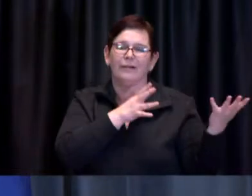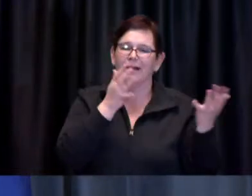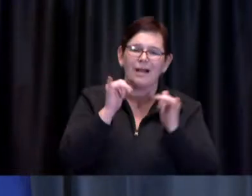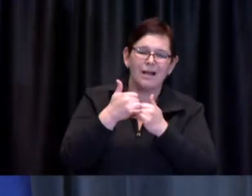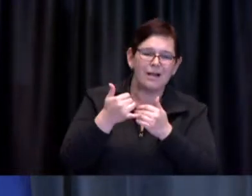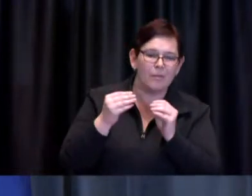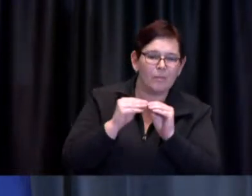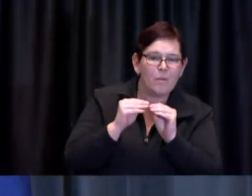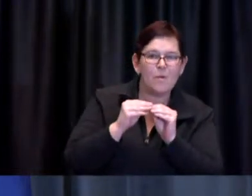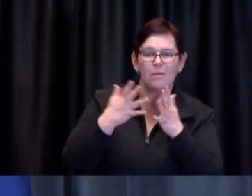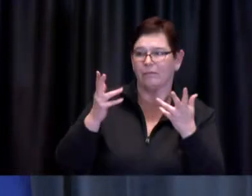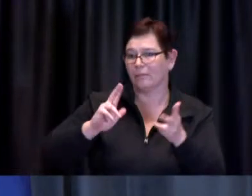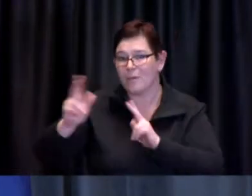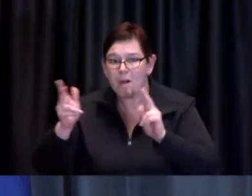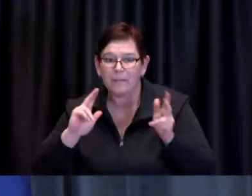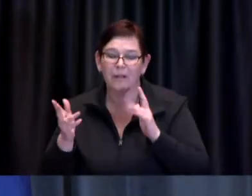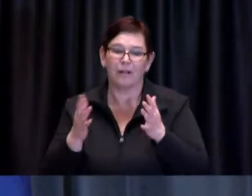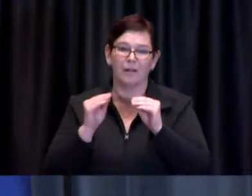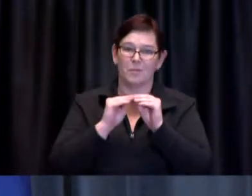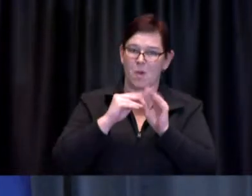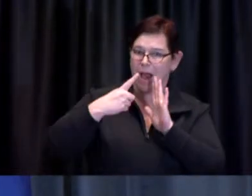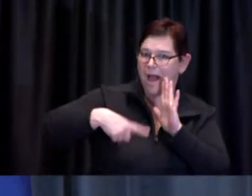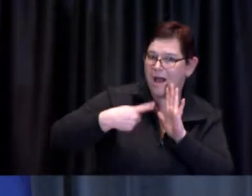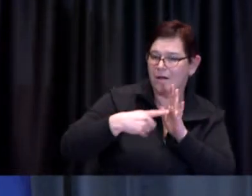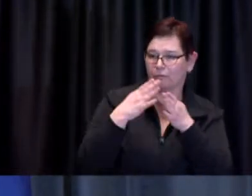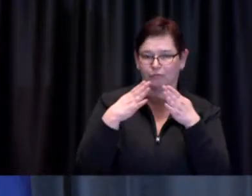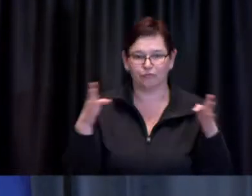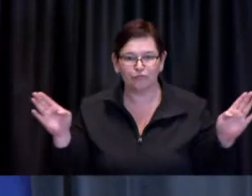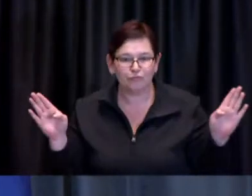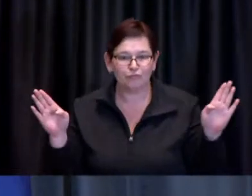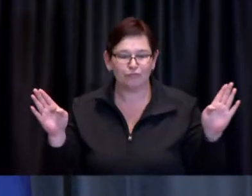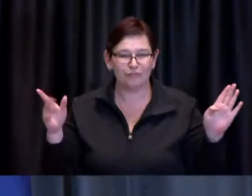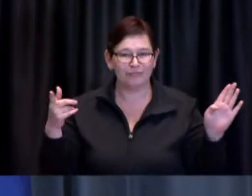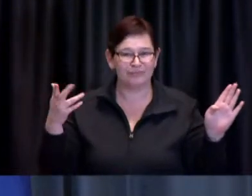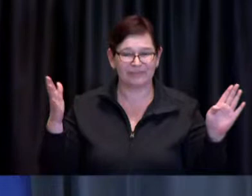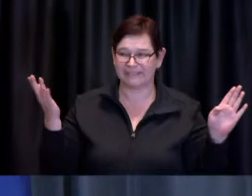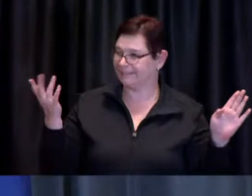pop-up clinics but until such time as we're in that place uh the the regulations or the